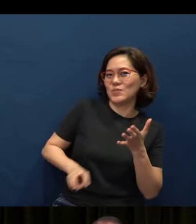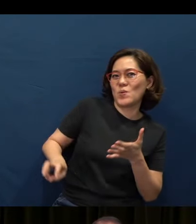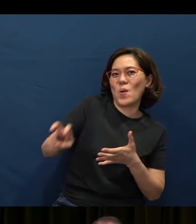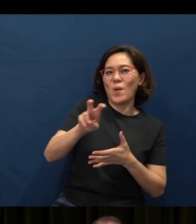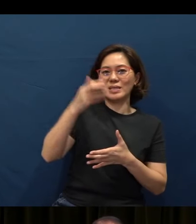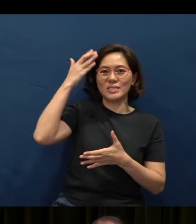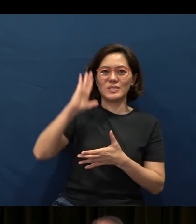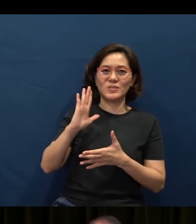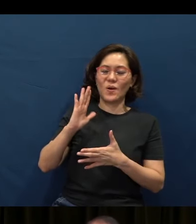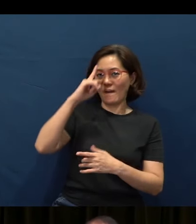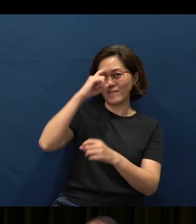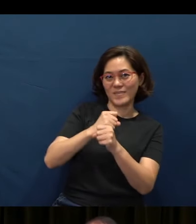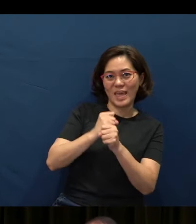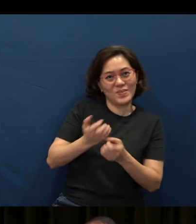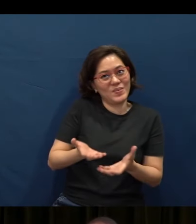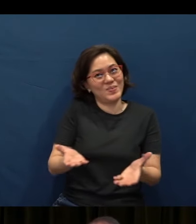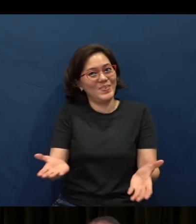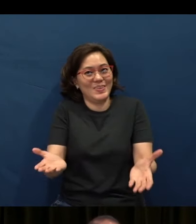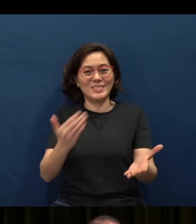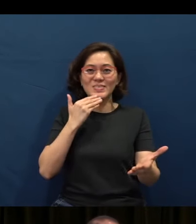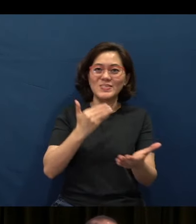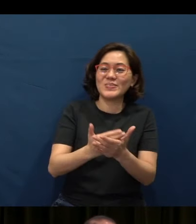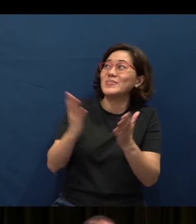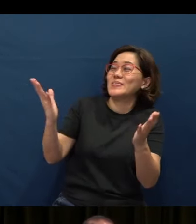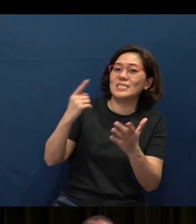God has been so faithful and good to all of us,